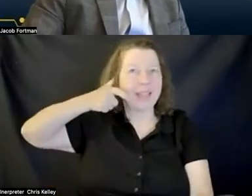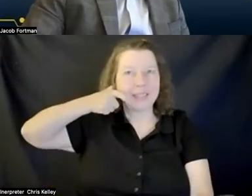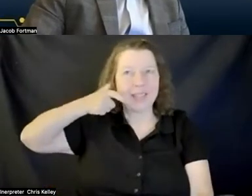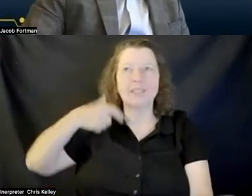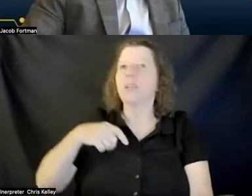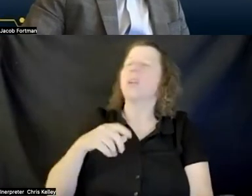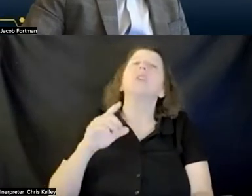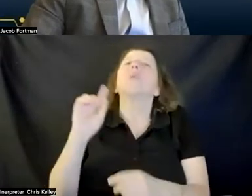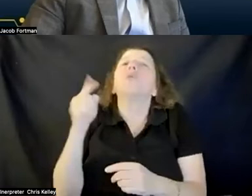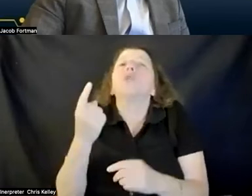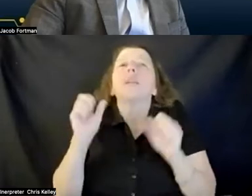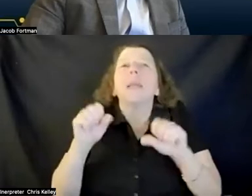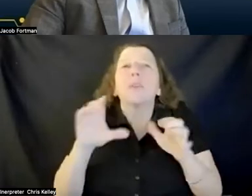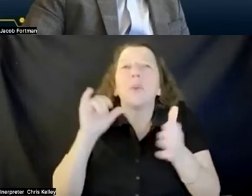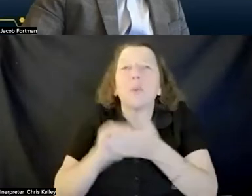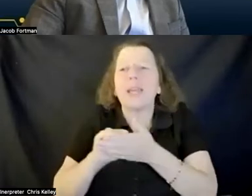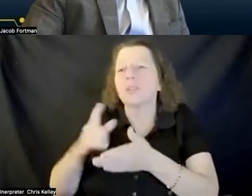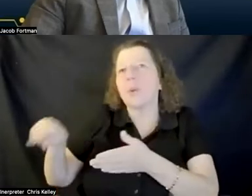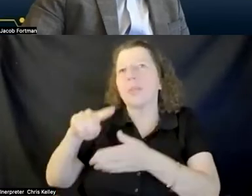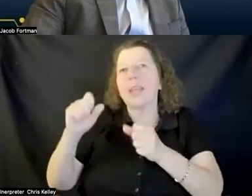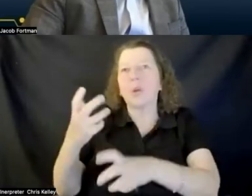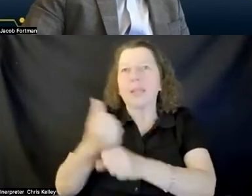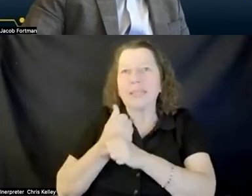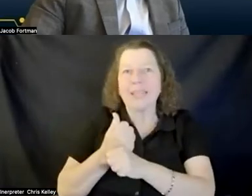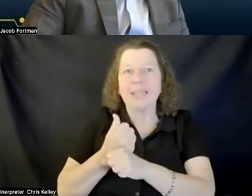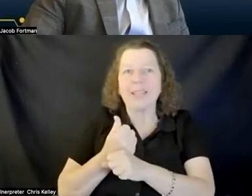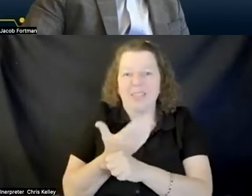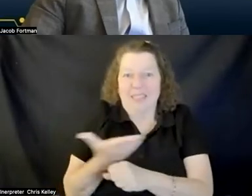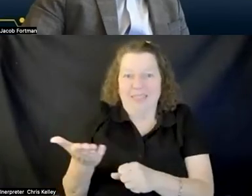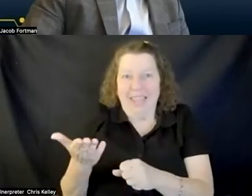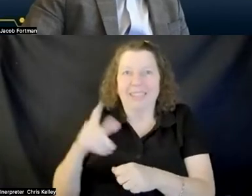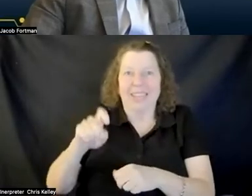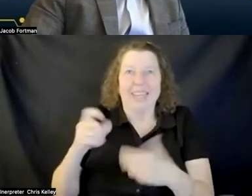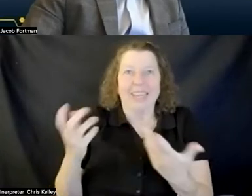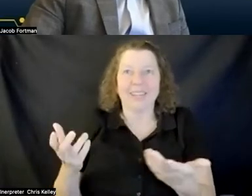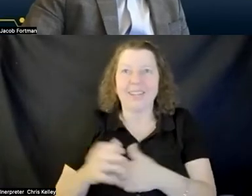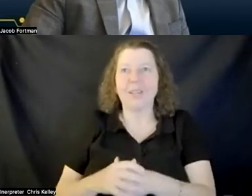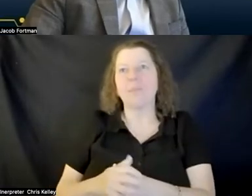to give students access to hardware was a huge win and allowed us to do a lot of things that i